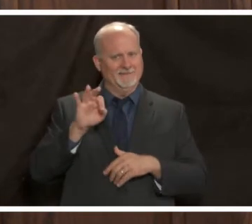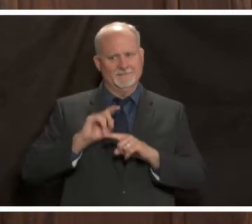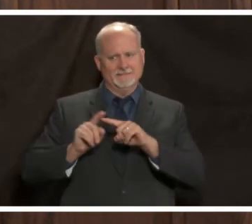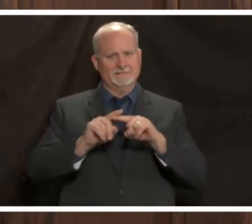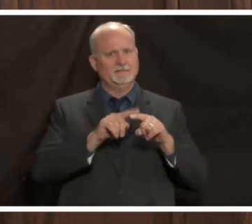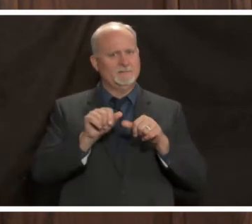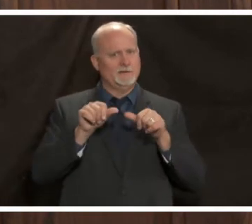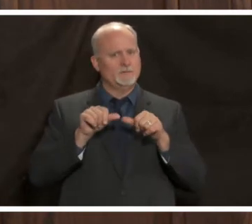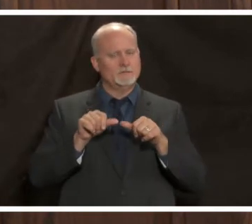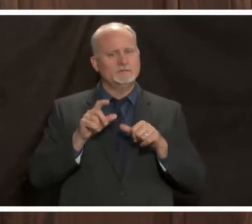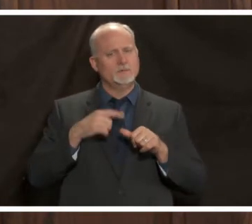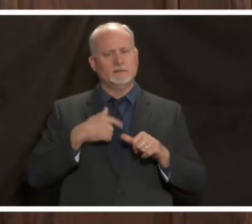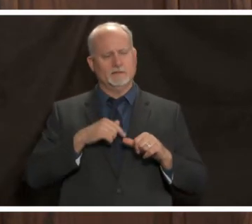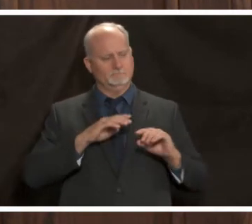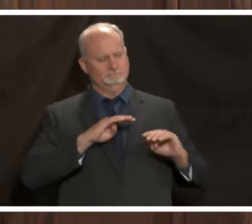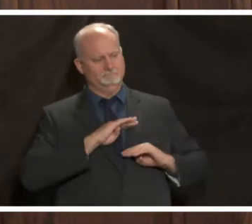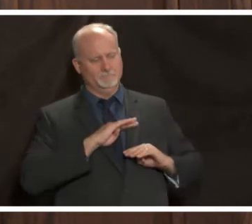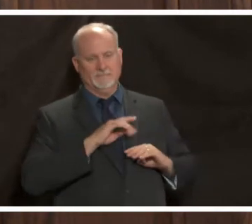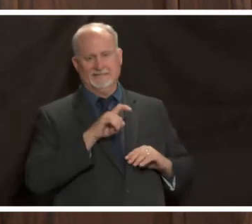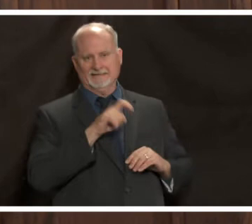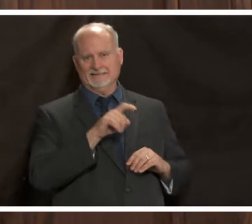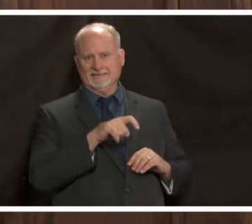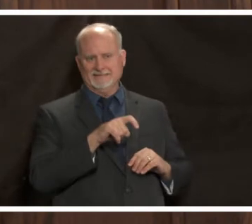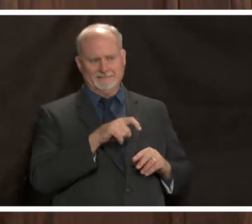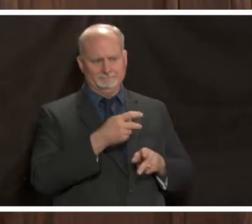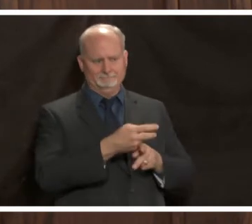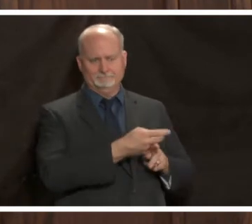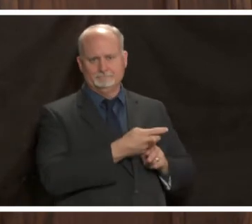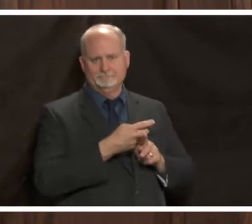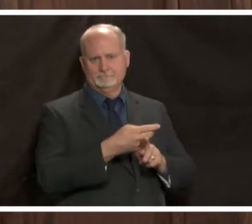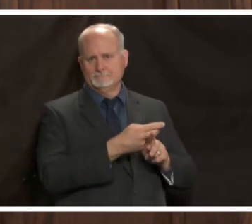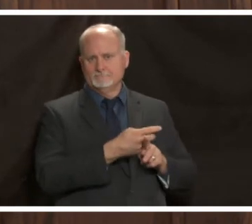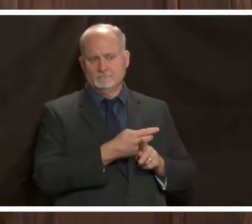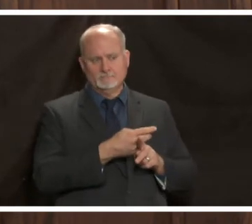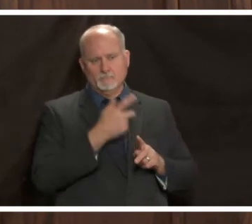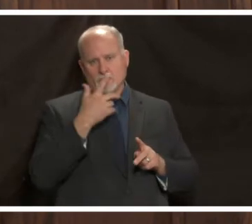so we can meet the increased demands that we're facing just with the challenges with the virus